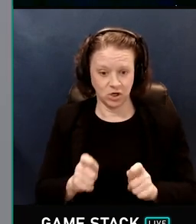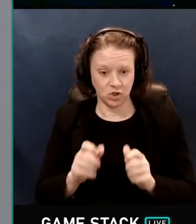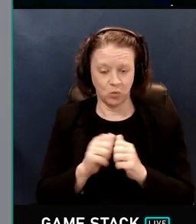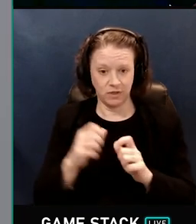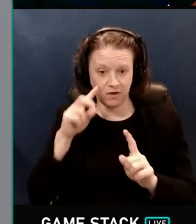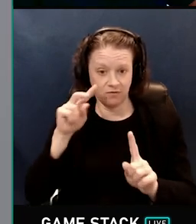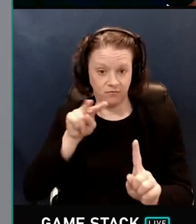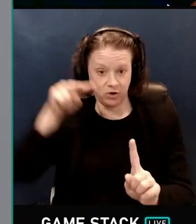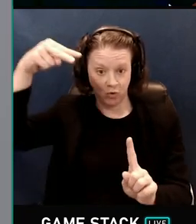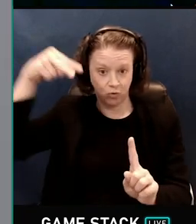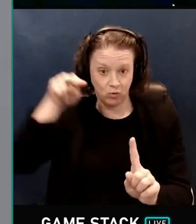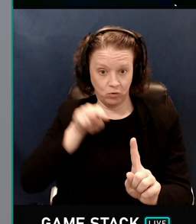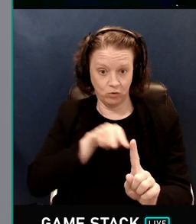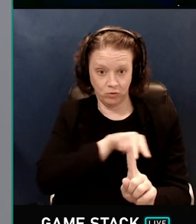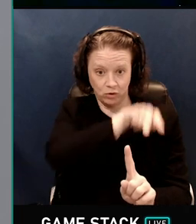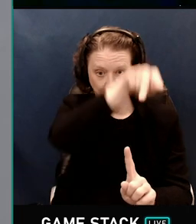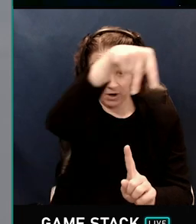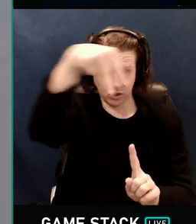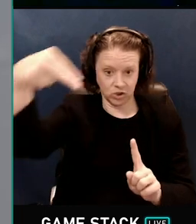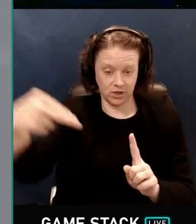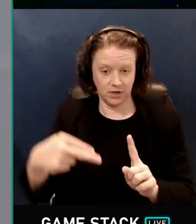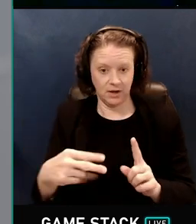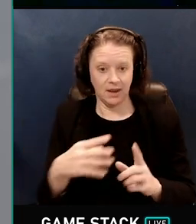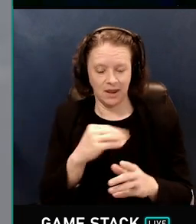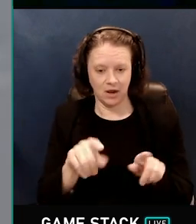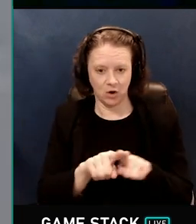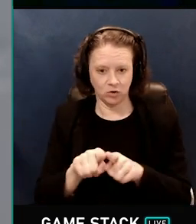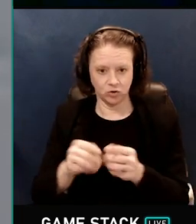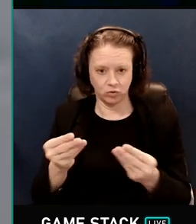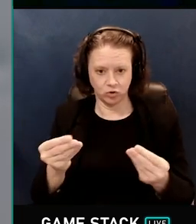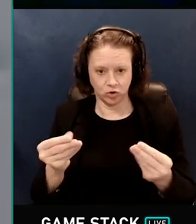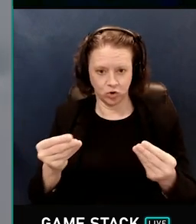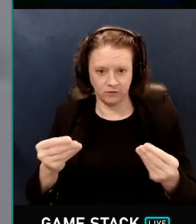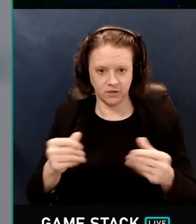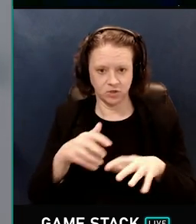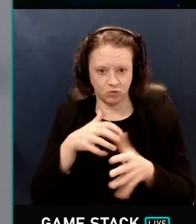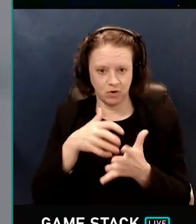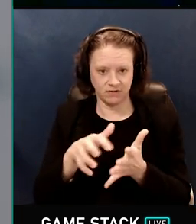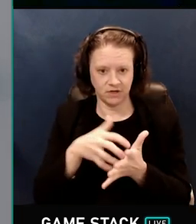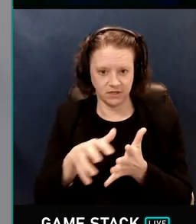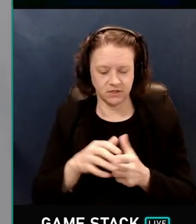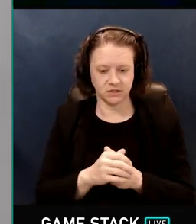In Minecraft we use a distribution called VNDF.